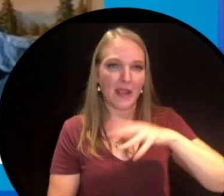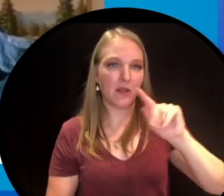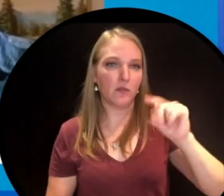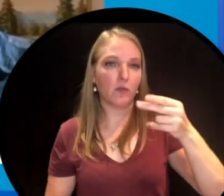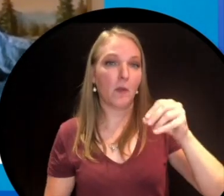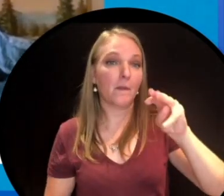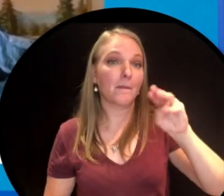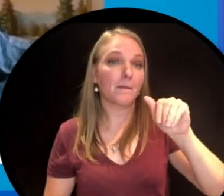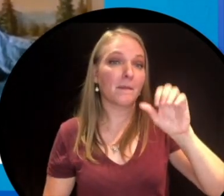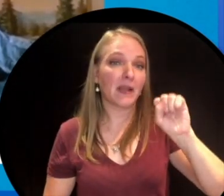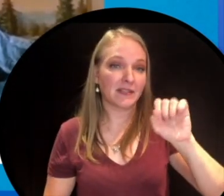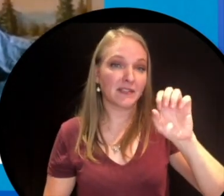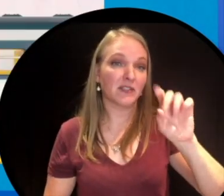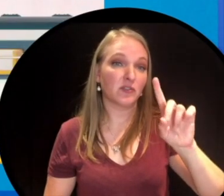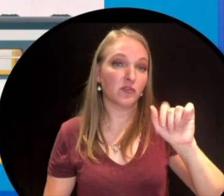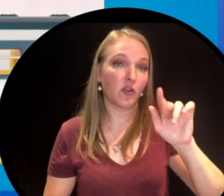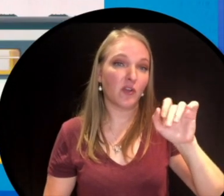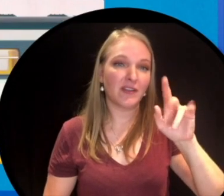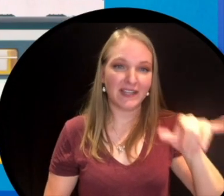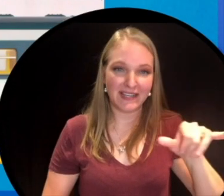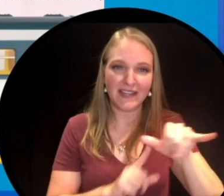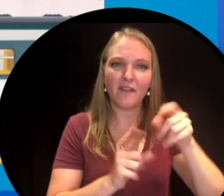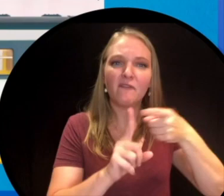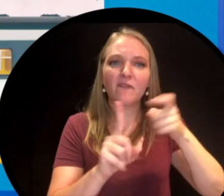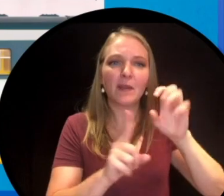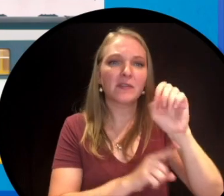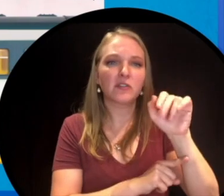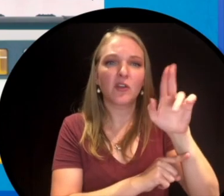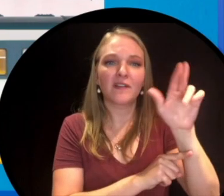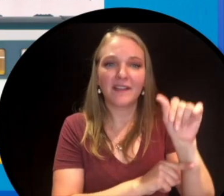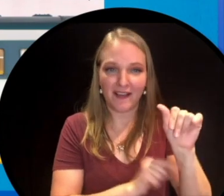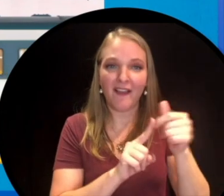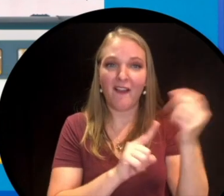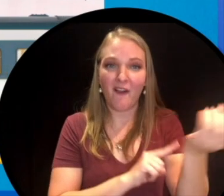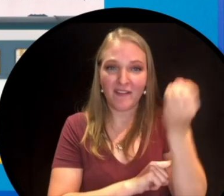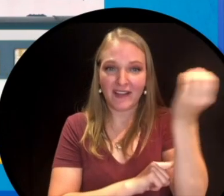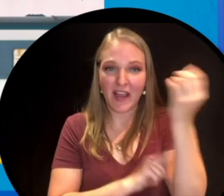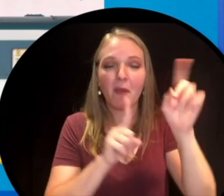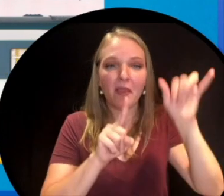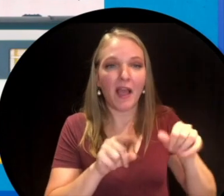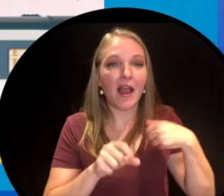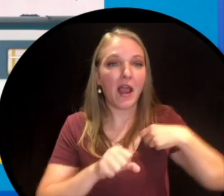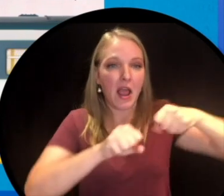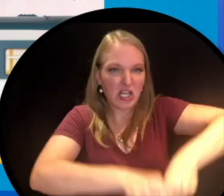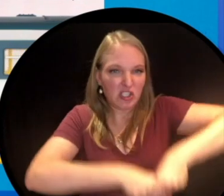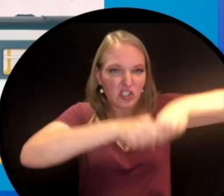Doherty of Sarnia Ontario. It was a giant spring that you cranked up and it would propel you about